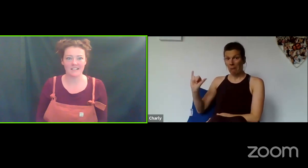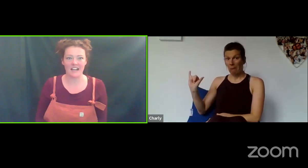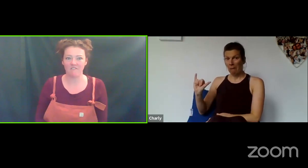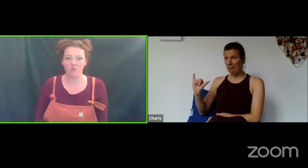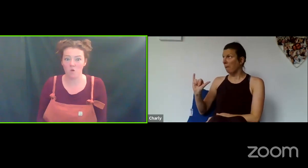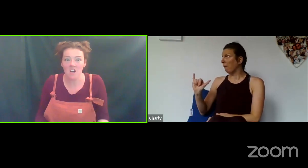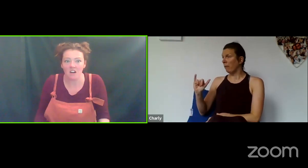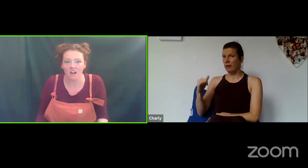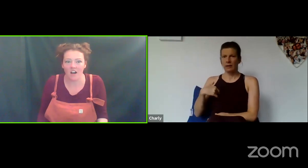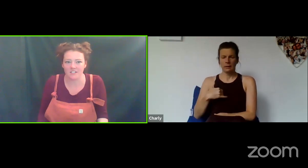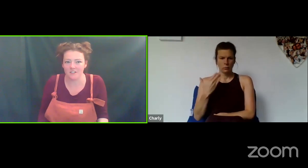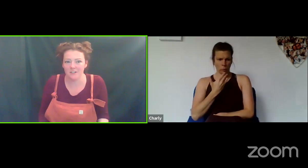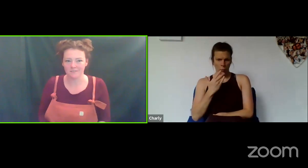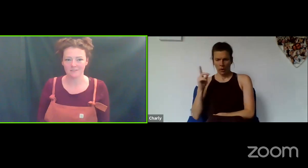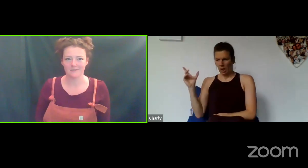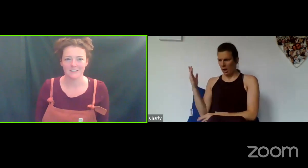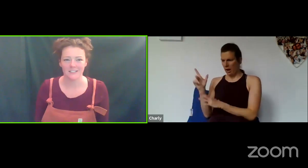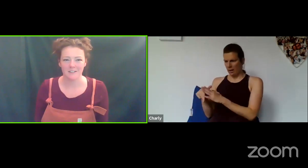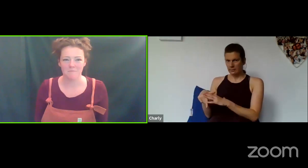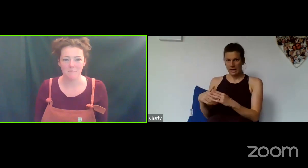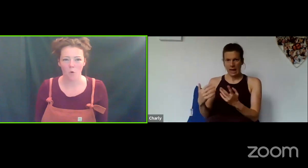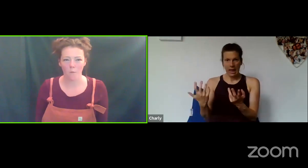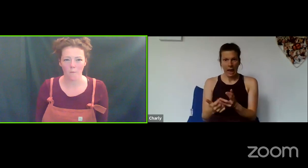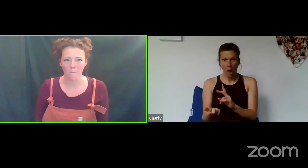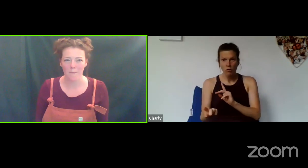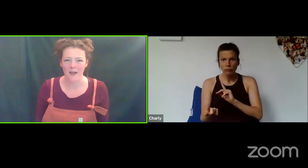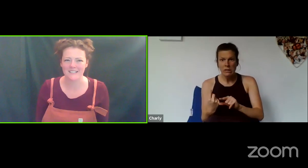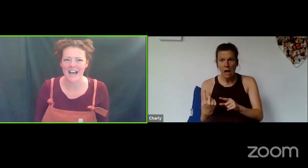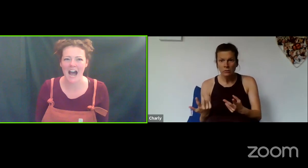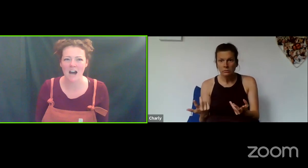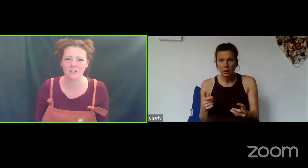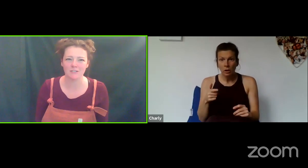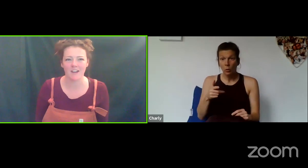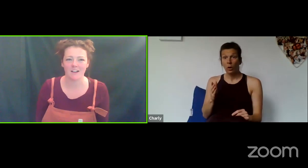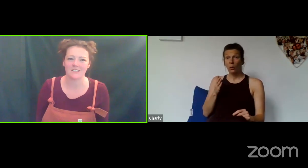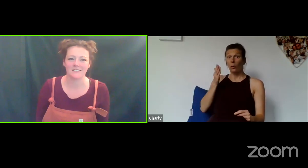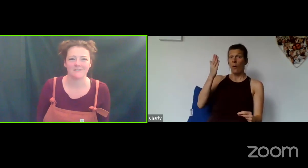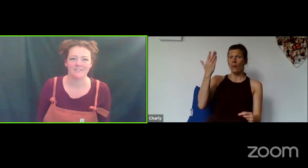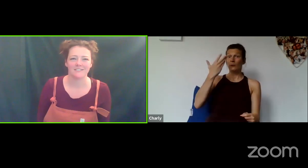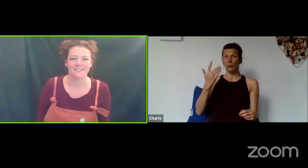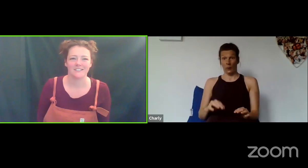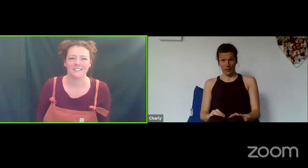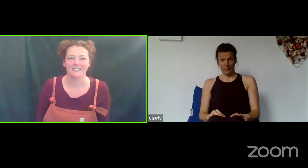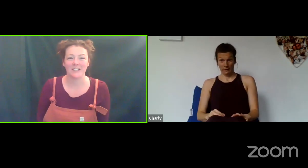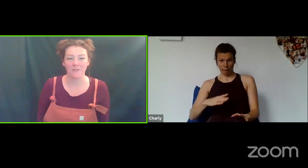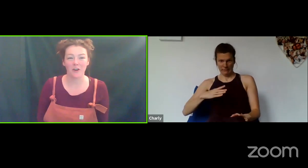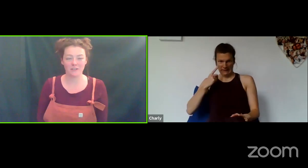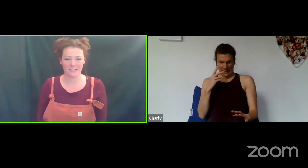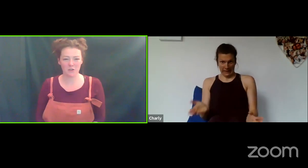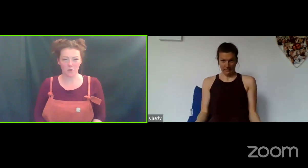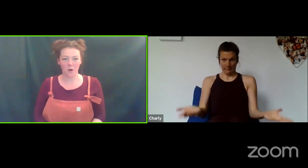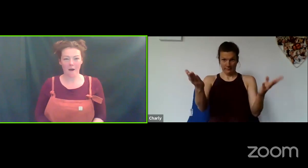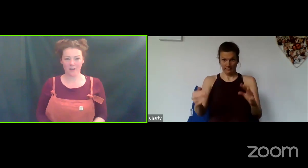late for work? I don't know. That's it, how do you react? So if you're going to school, are